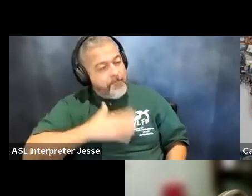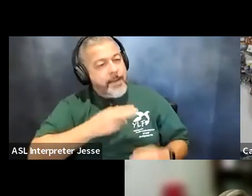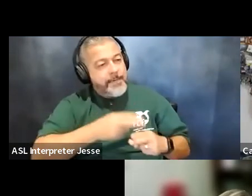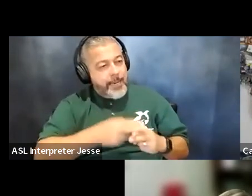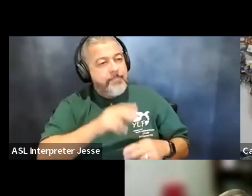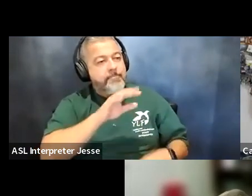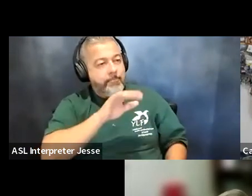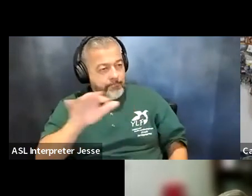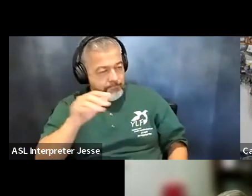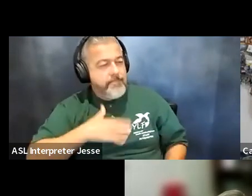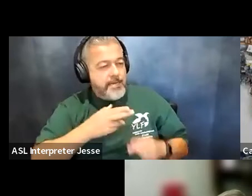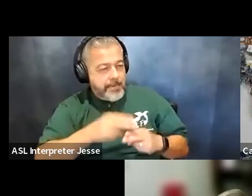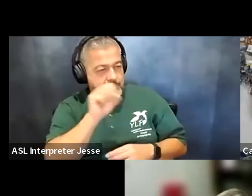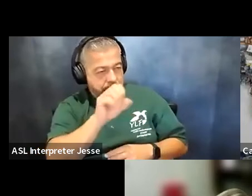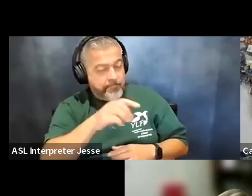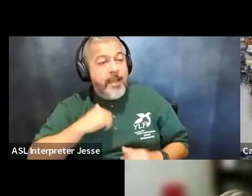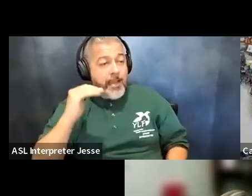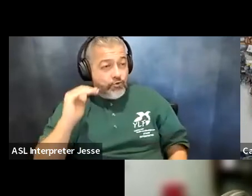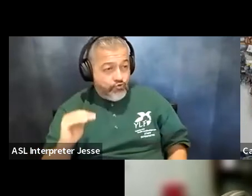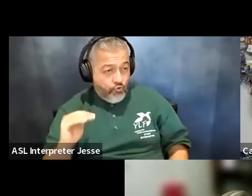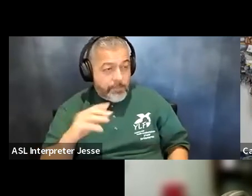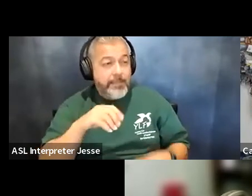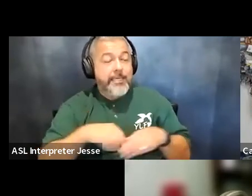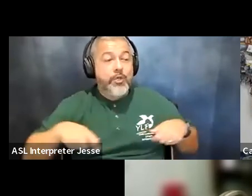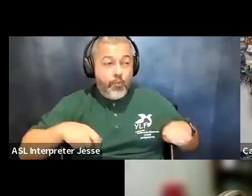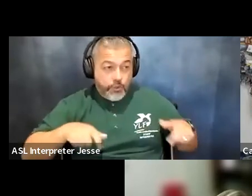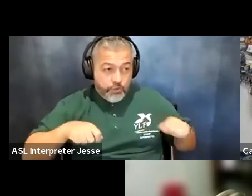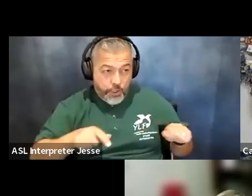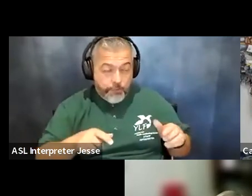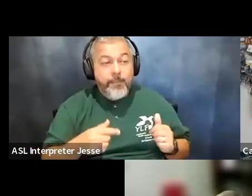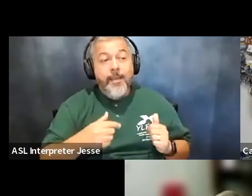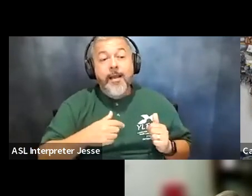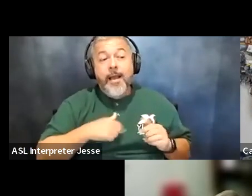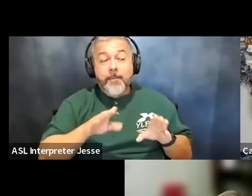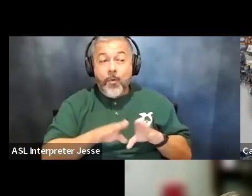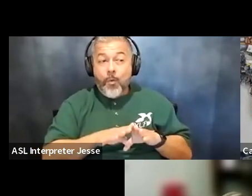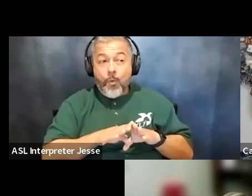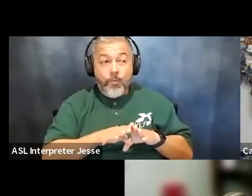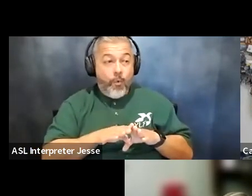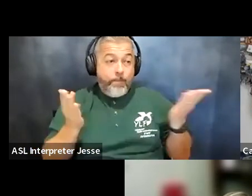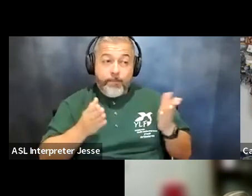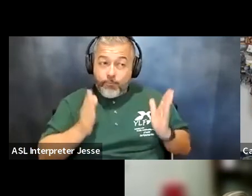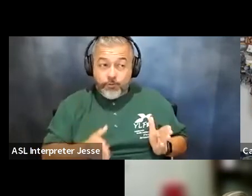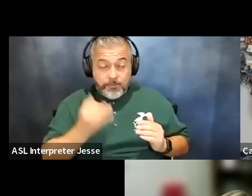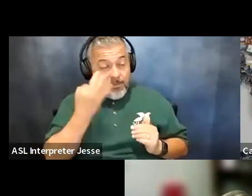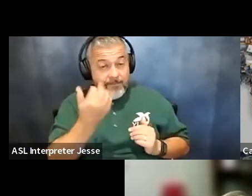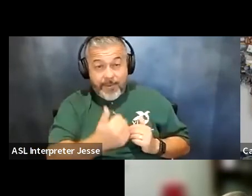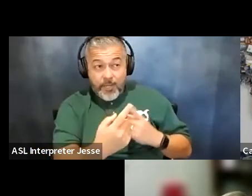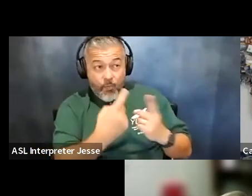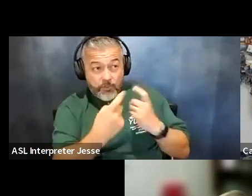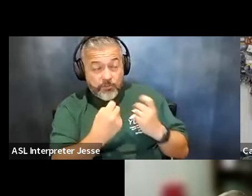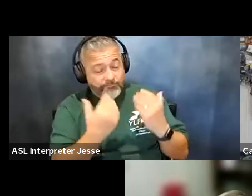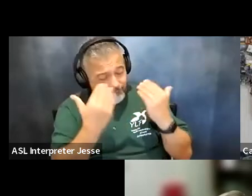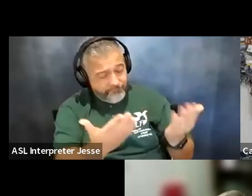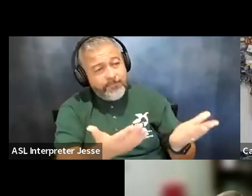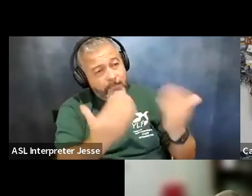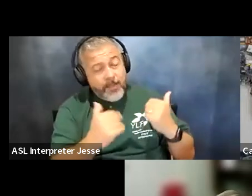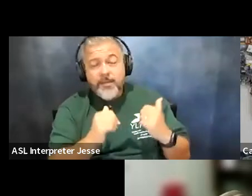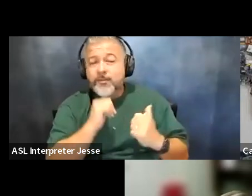i'm short in a wheelchair i'm an open book if you have questions please ask me don't hesitate to